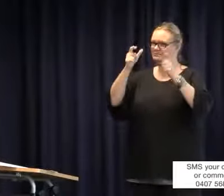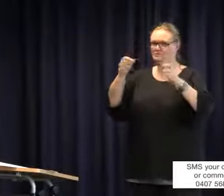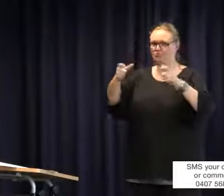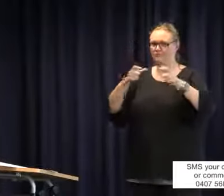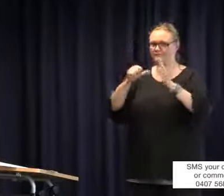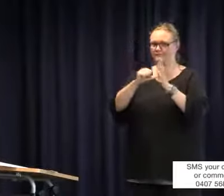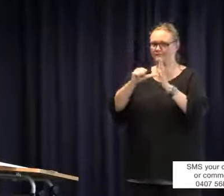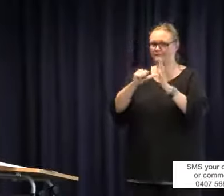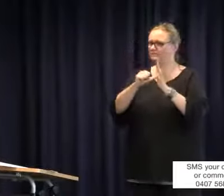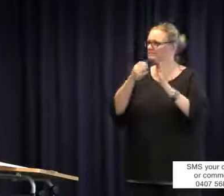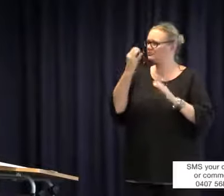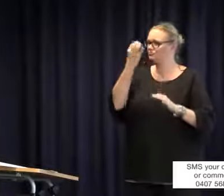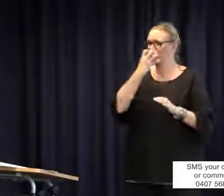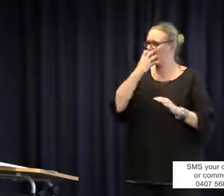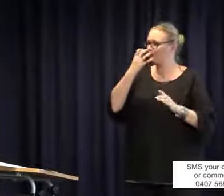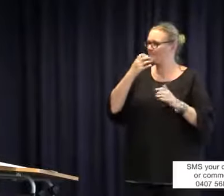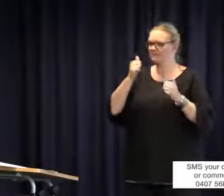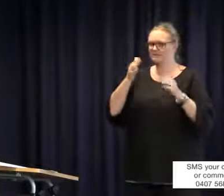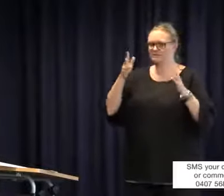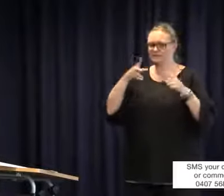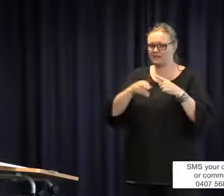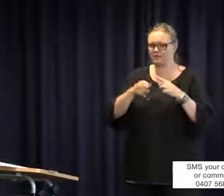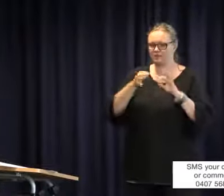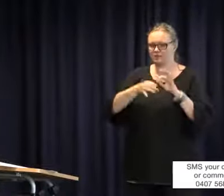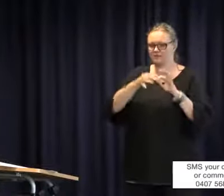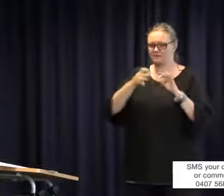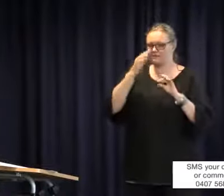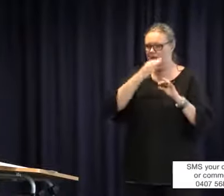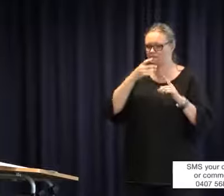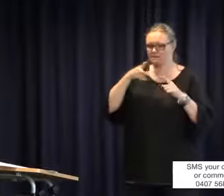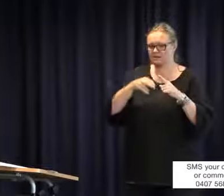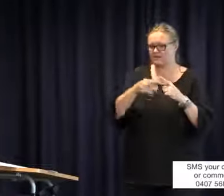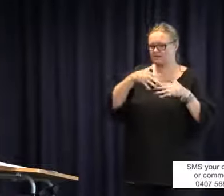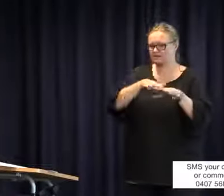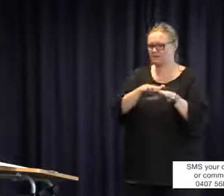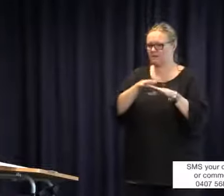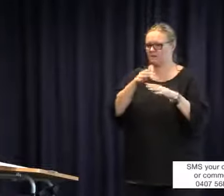school shouldn't be an issue, but it is because the principal controls the purse strings of